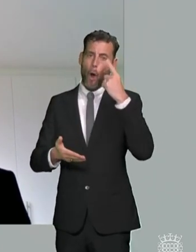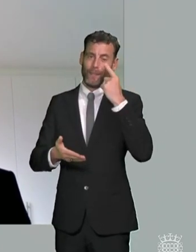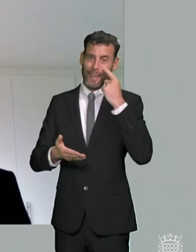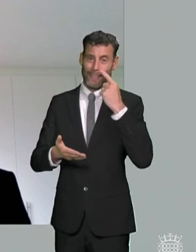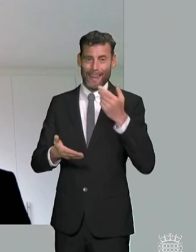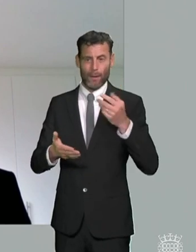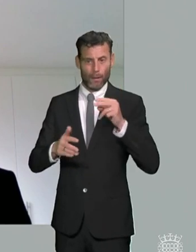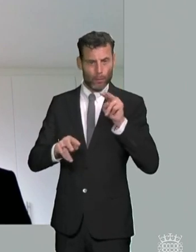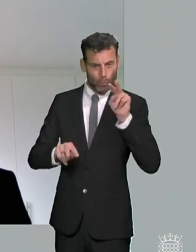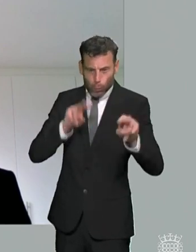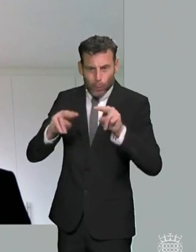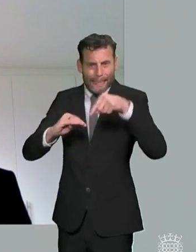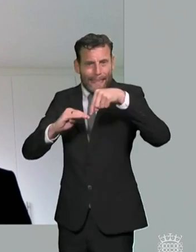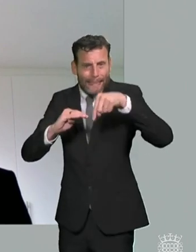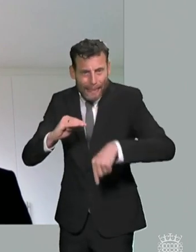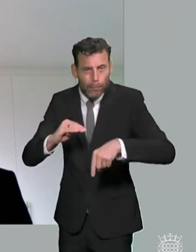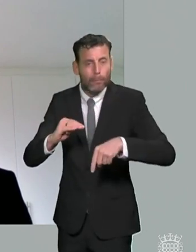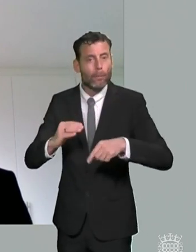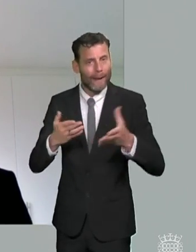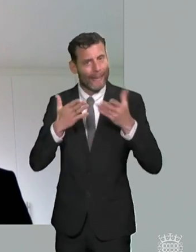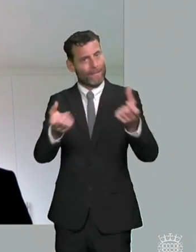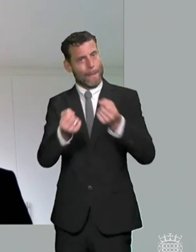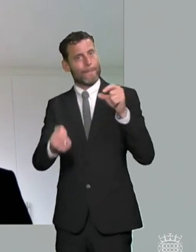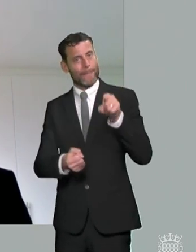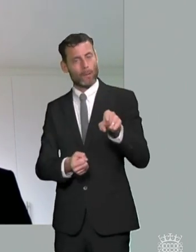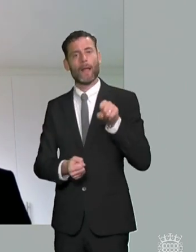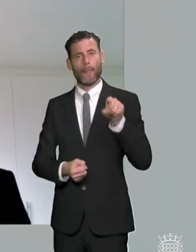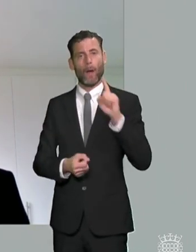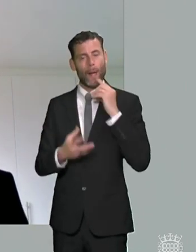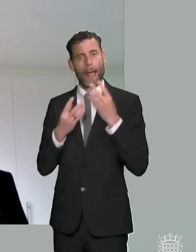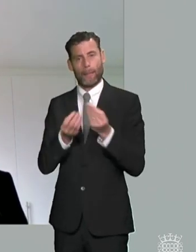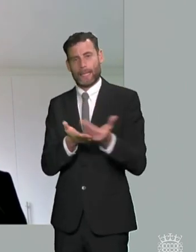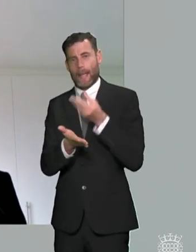increasing uh transparency and accountability within the system by us being able to look at